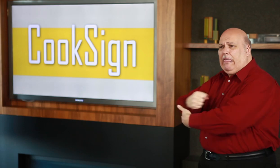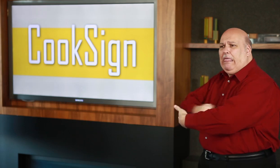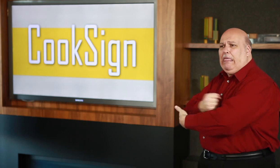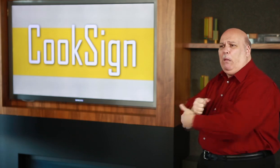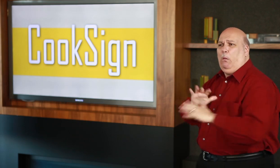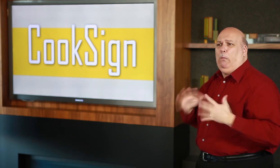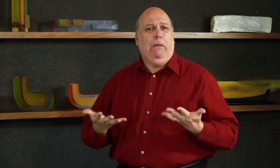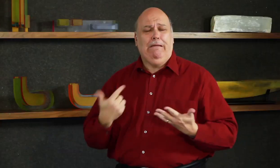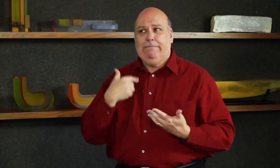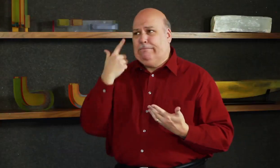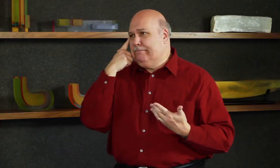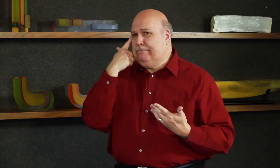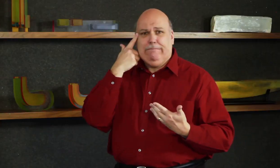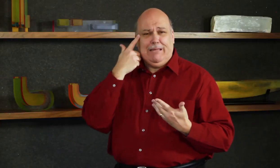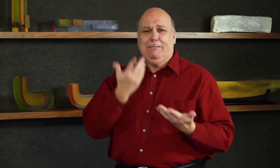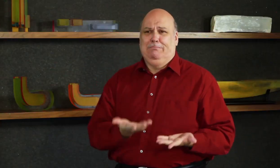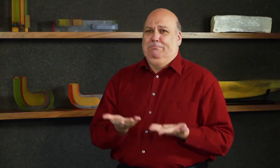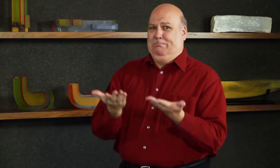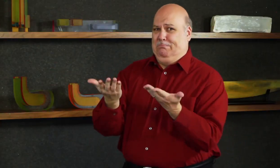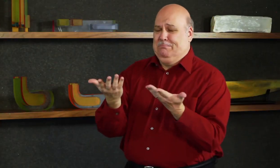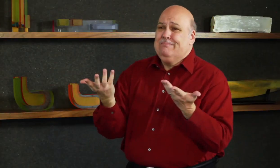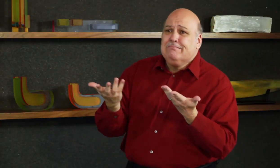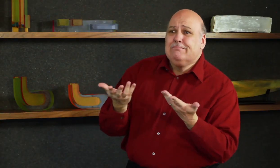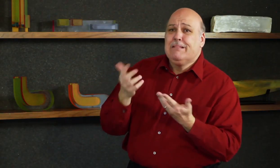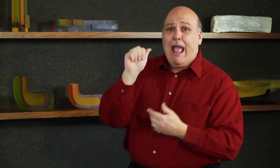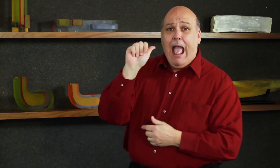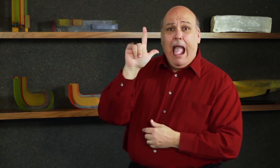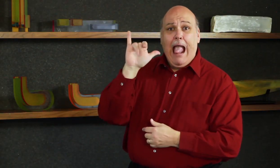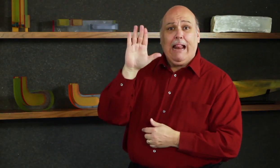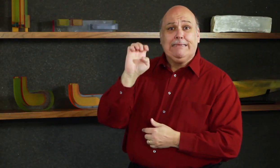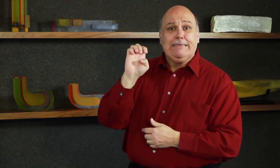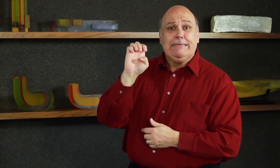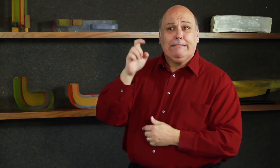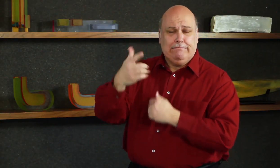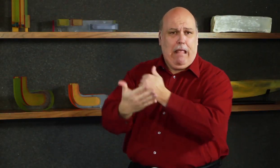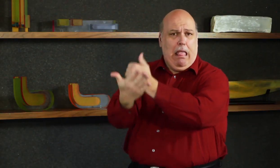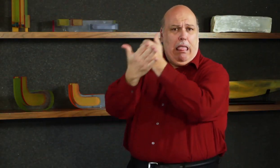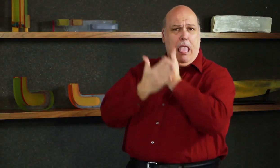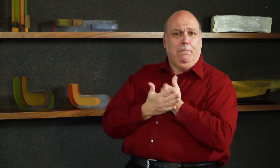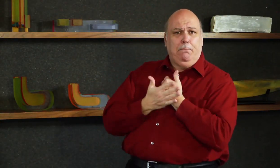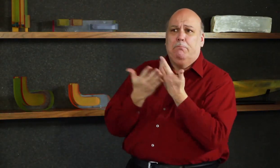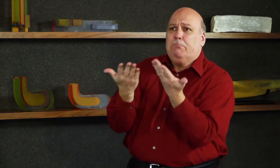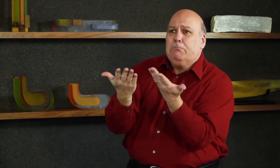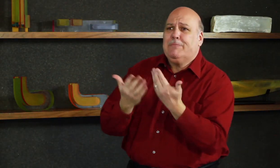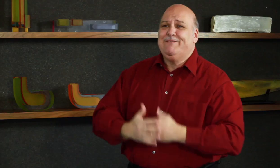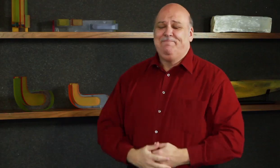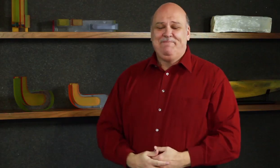I don’t know how. Let’s see how Alice makes Borscht soup on CookSign.